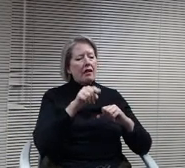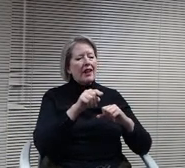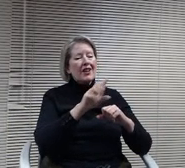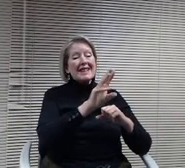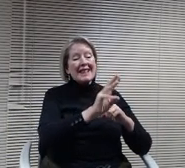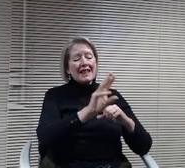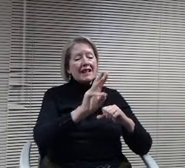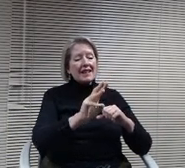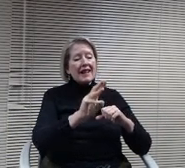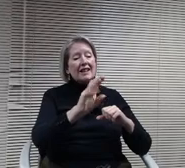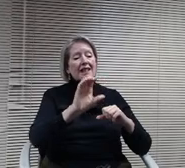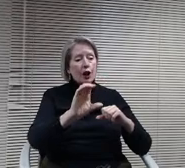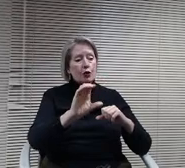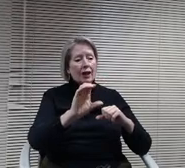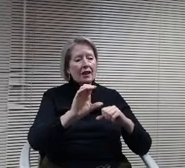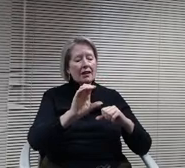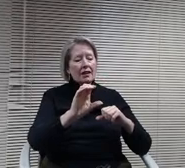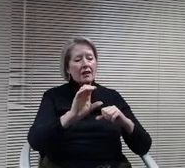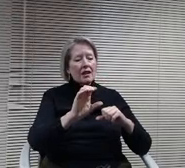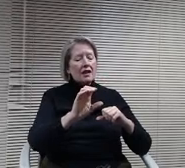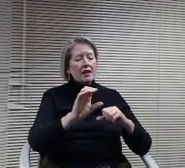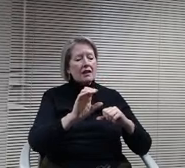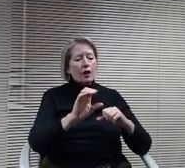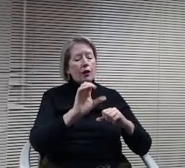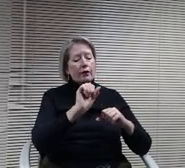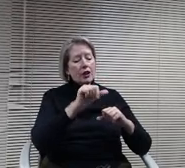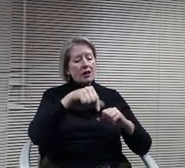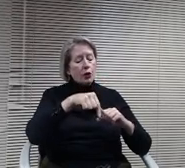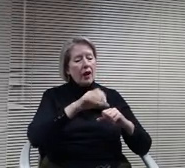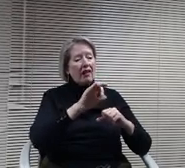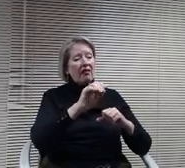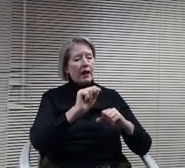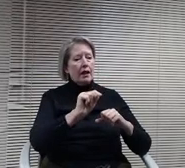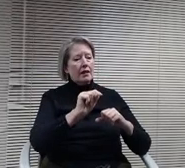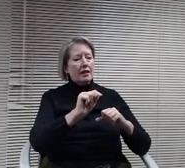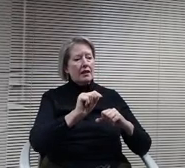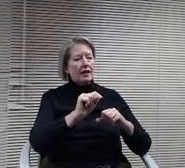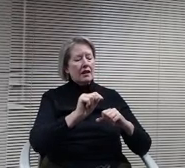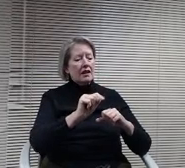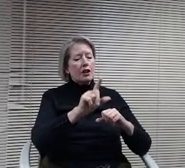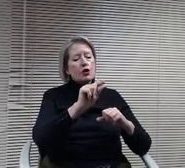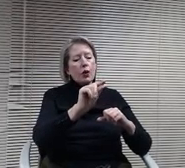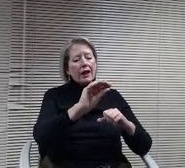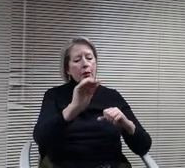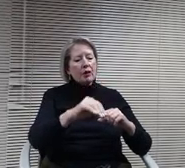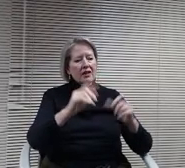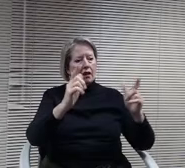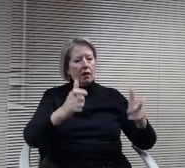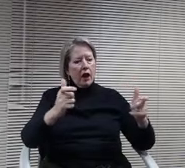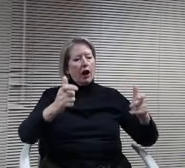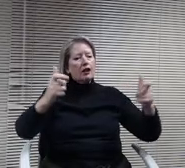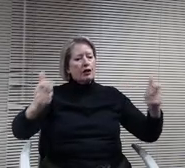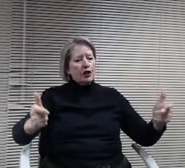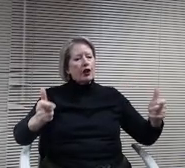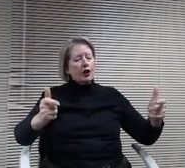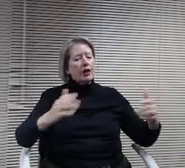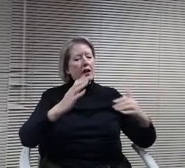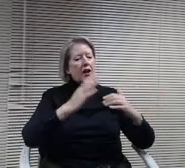terms of the square footage, this building is almost is about 20% larger than one of those gymnasium. So there's a lot of